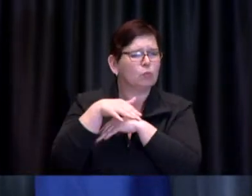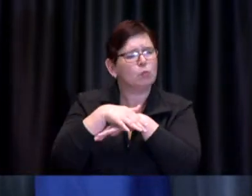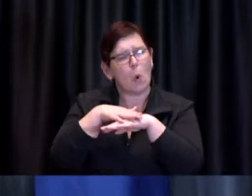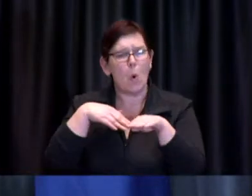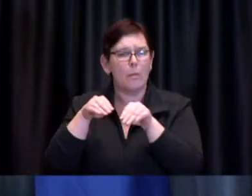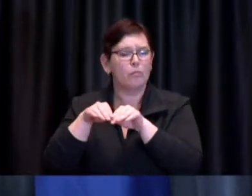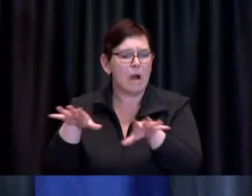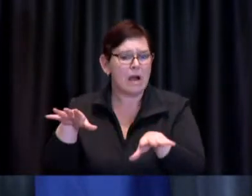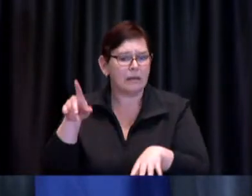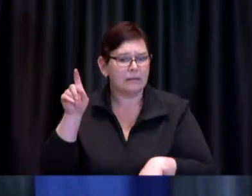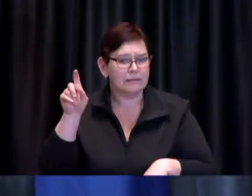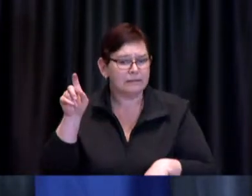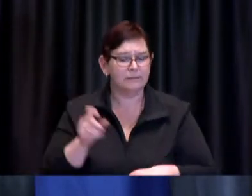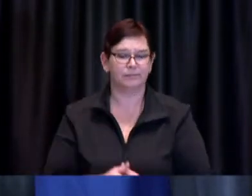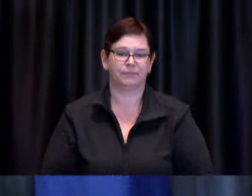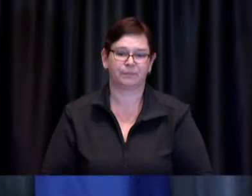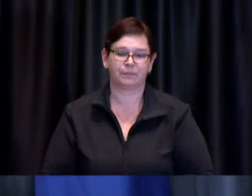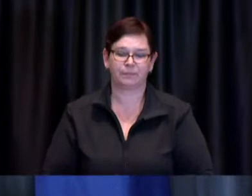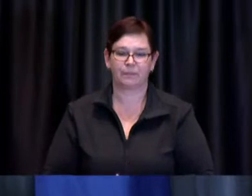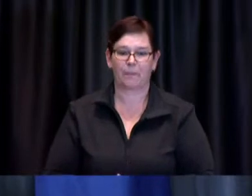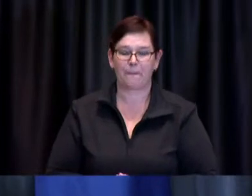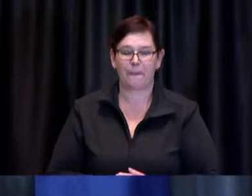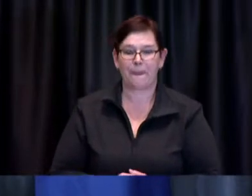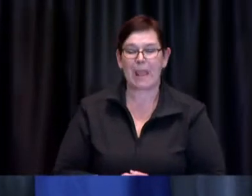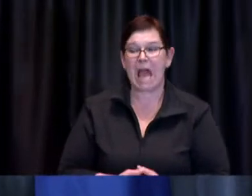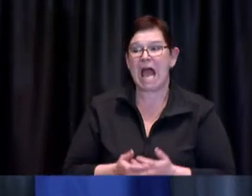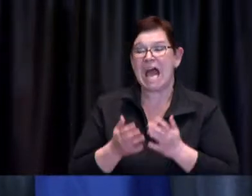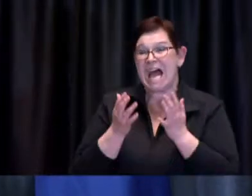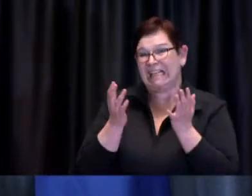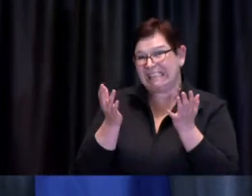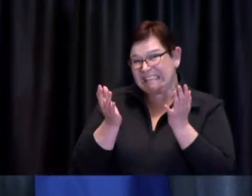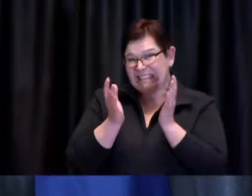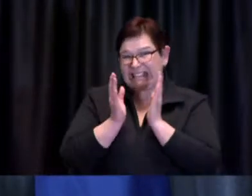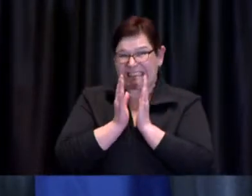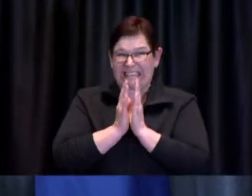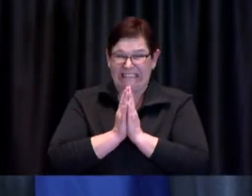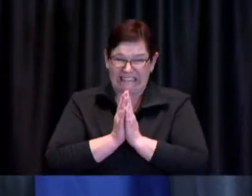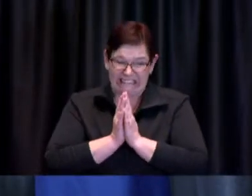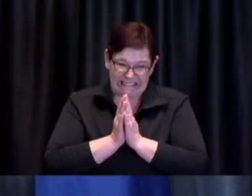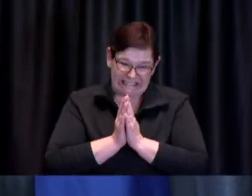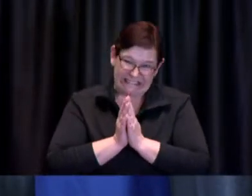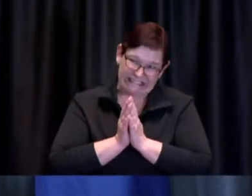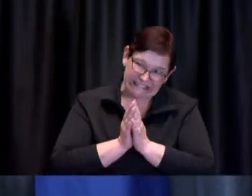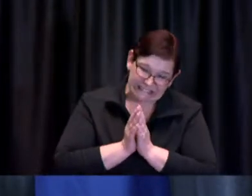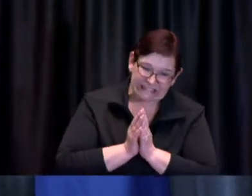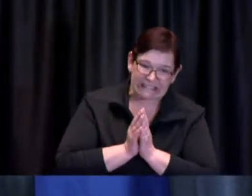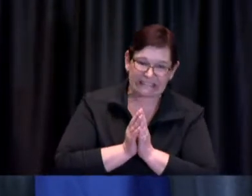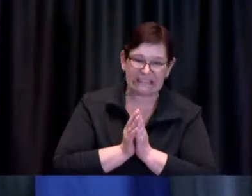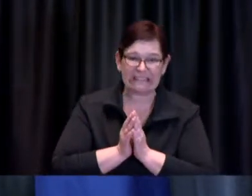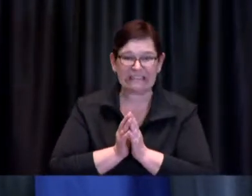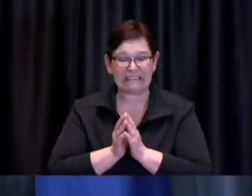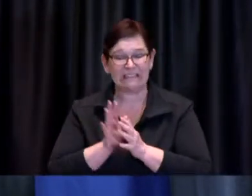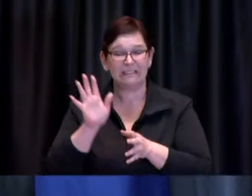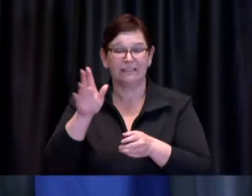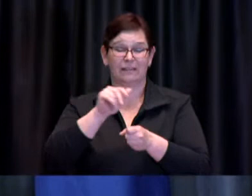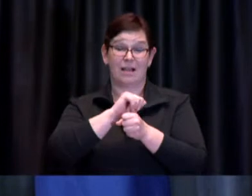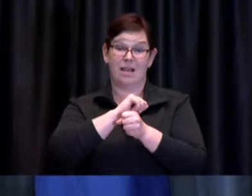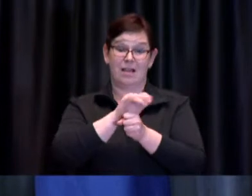Dr. de Villa: Well I think fundamentally our ability to control the spread of COVID-19 and to control transmission